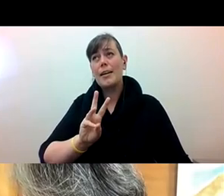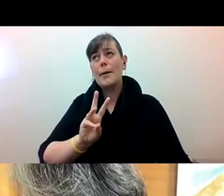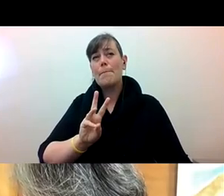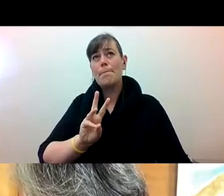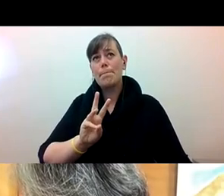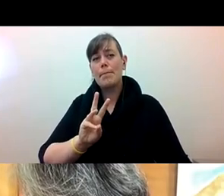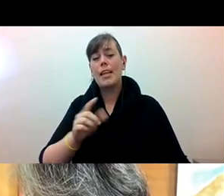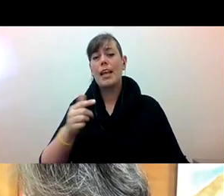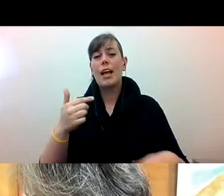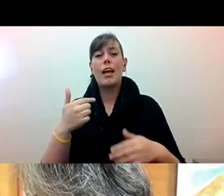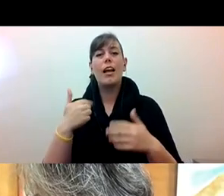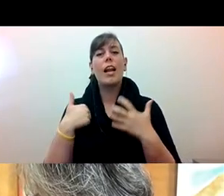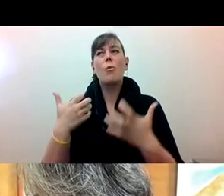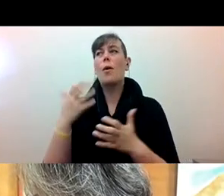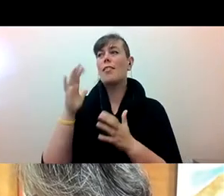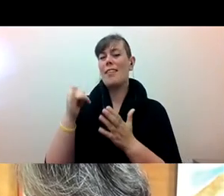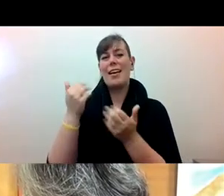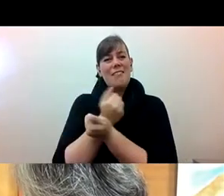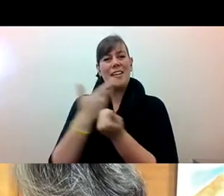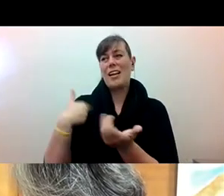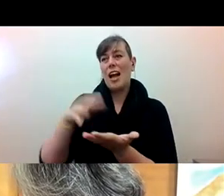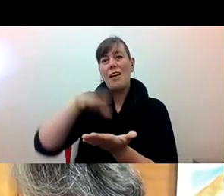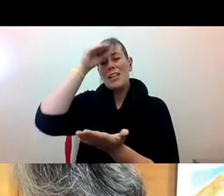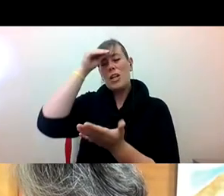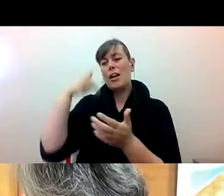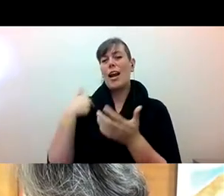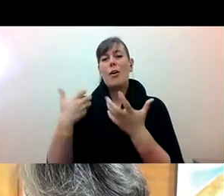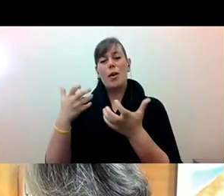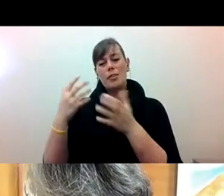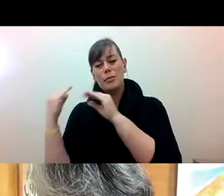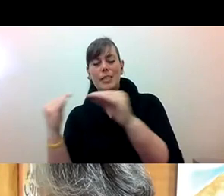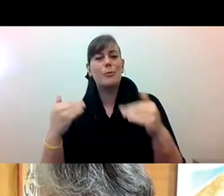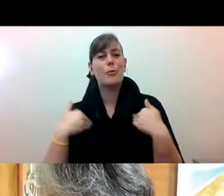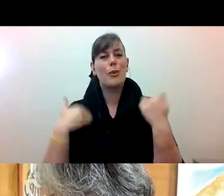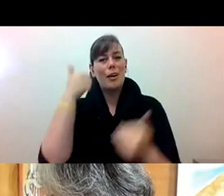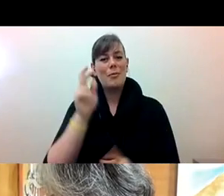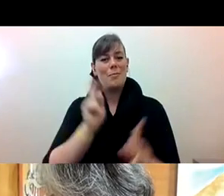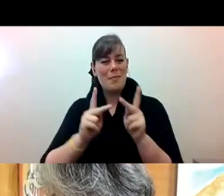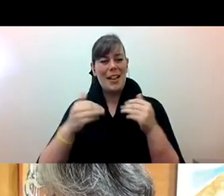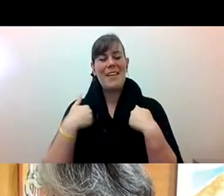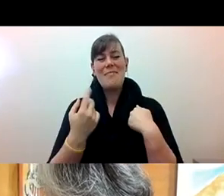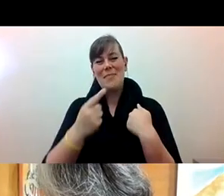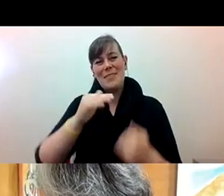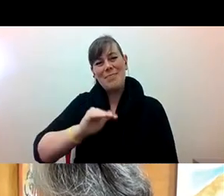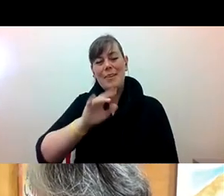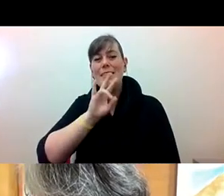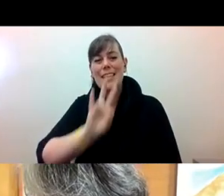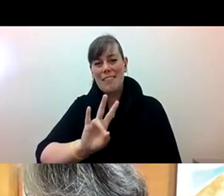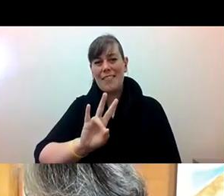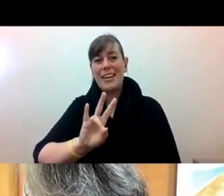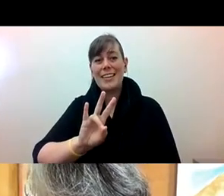Alex Tom he/him: carry on these kinds of lessons and talk to young people about this and I have a seven year old and apparently seven year old is part of the gen Z,